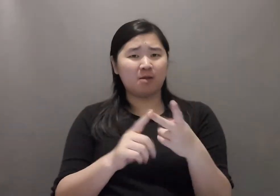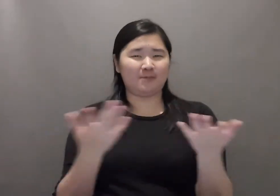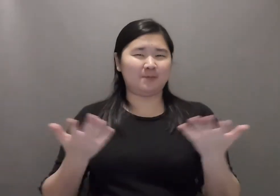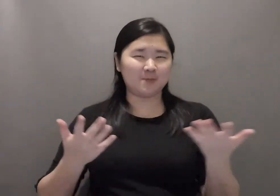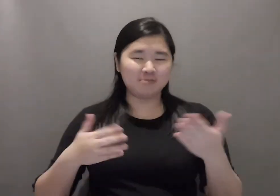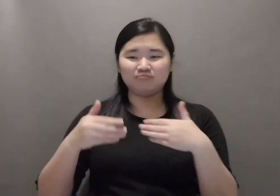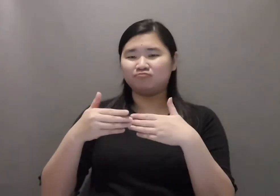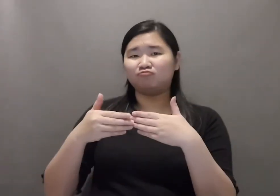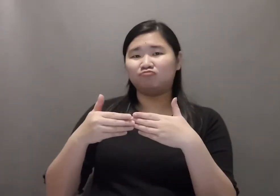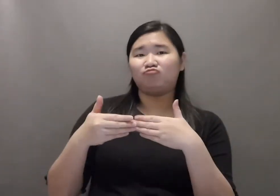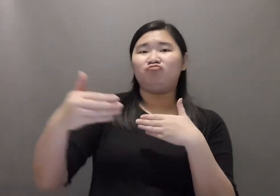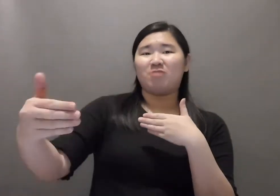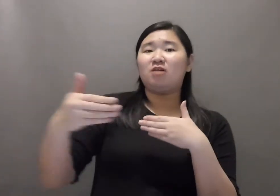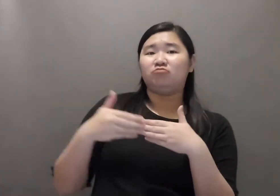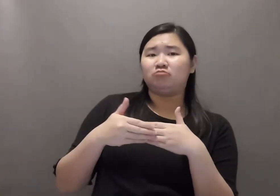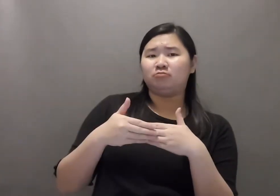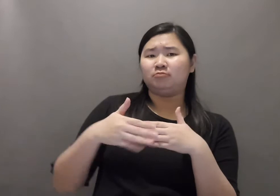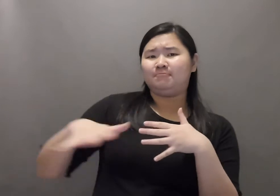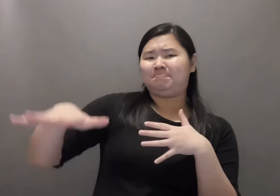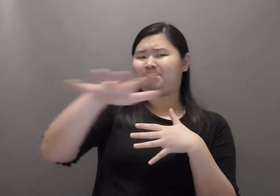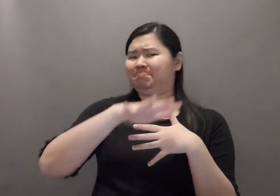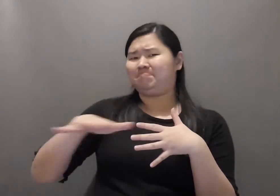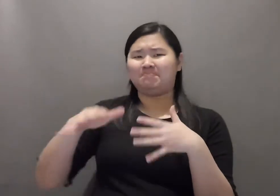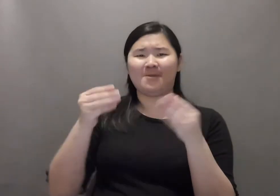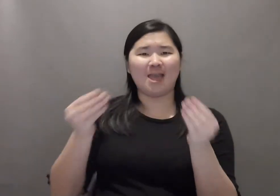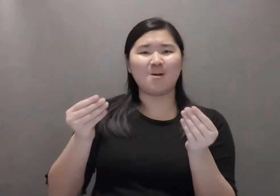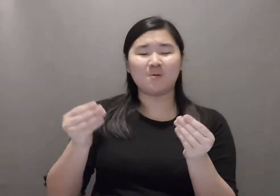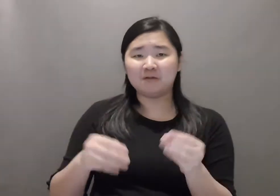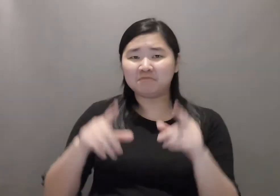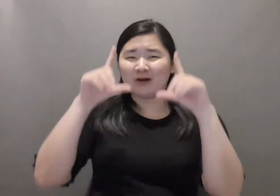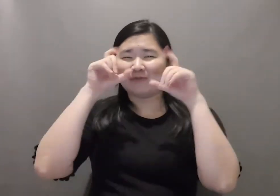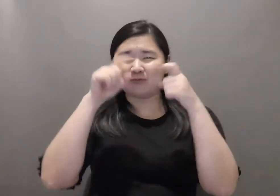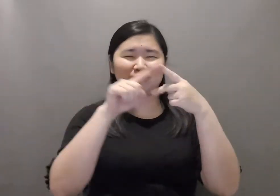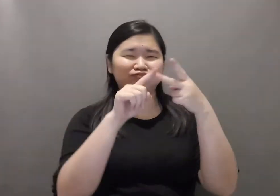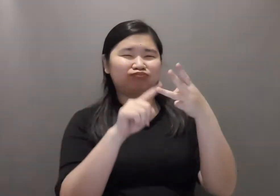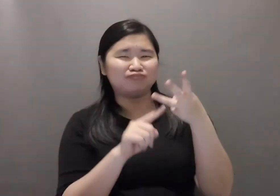The viewscreen through your camera lens should show an appropriate signing space.